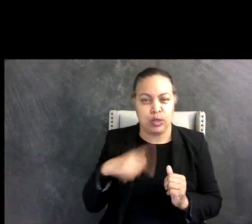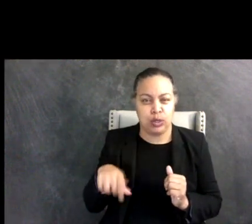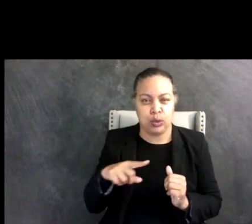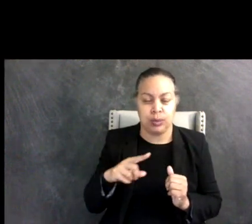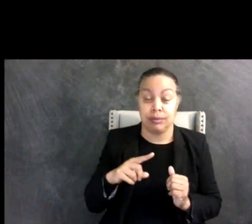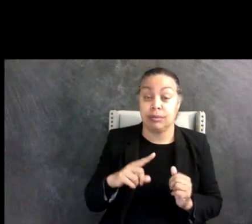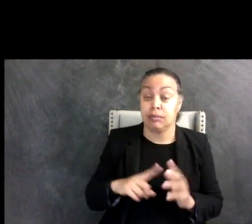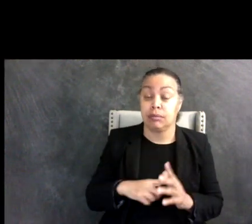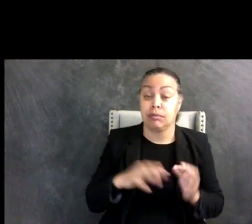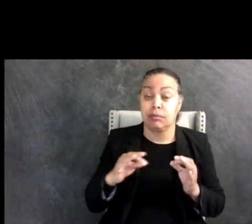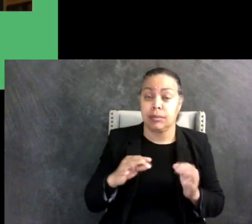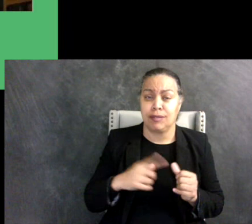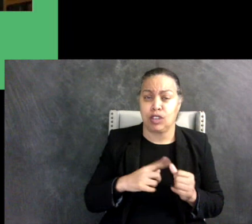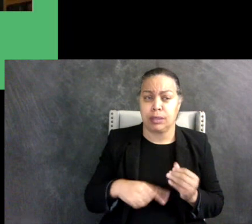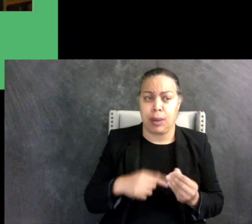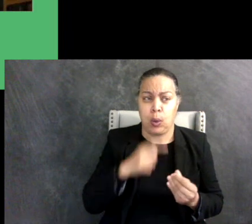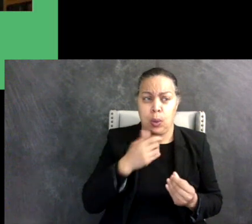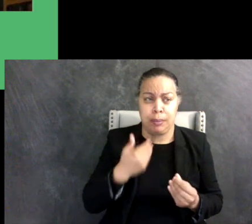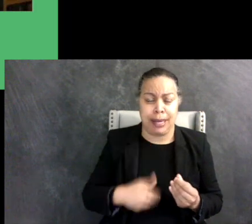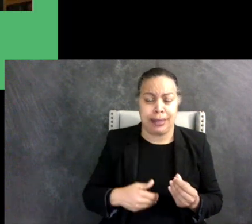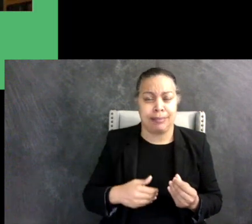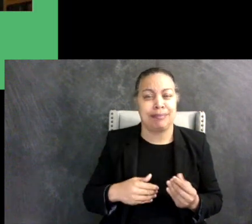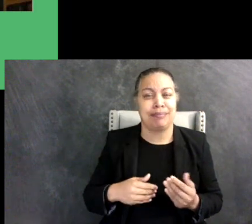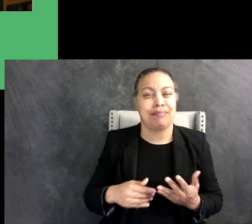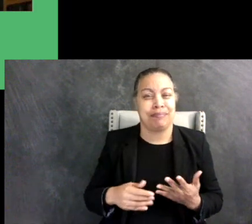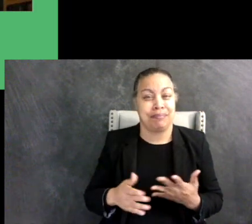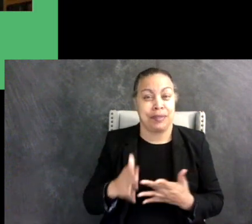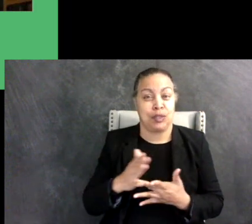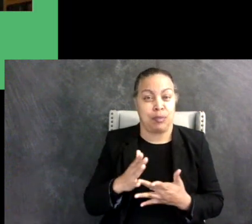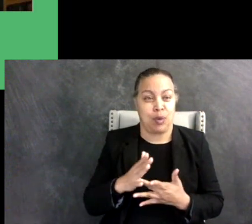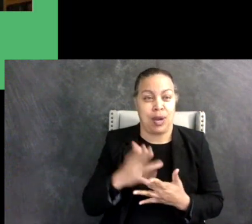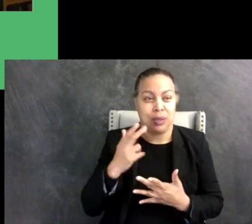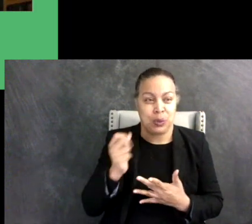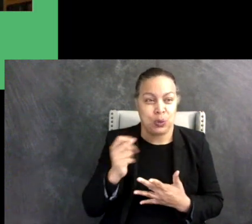little bit about myself, I'm a sophomore in high school and co-founder of the Ed-Wiley Autism